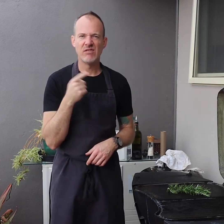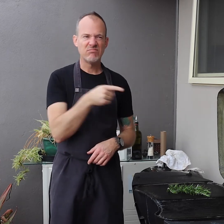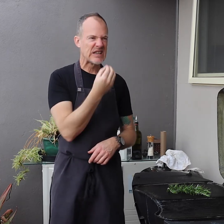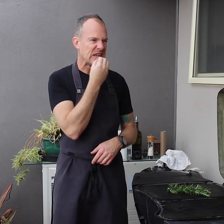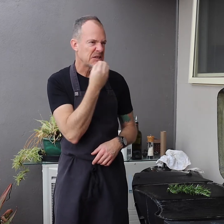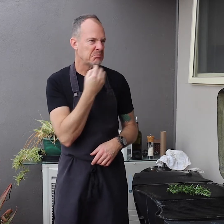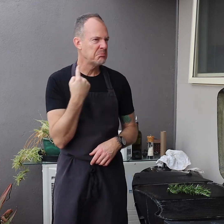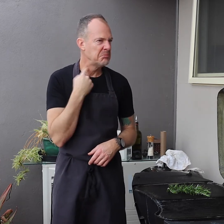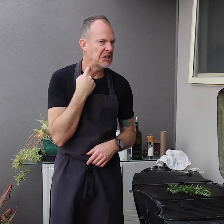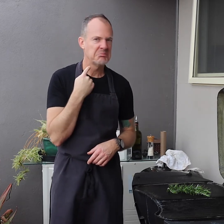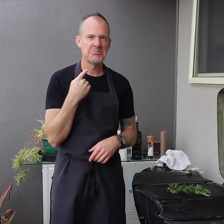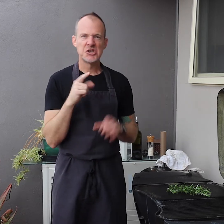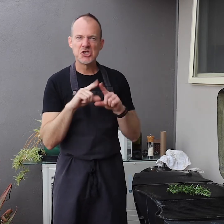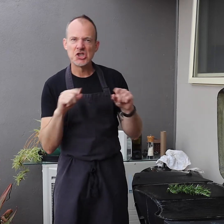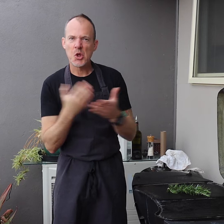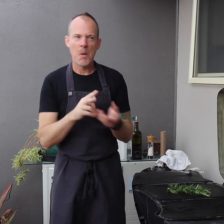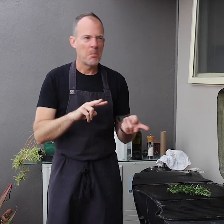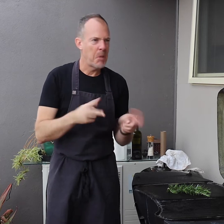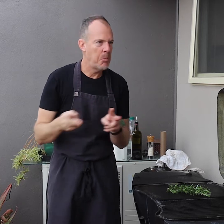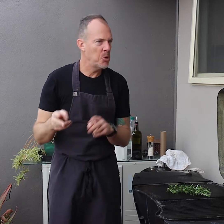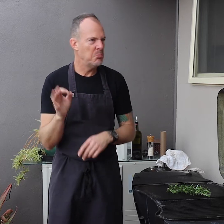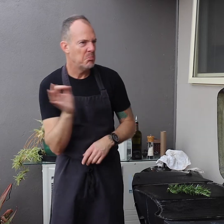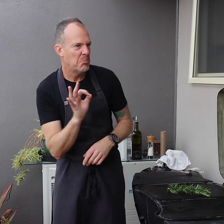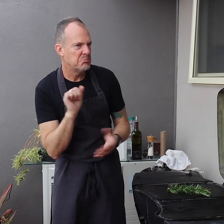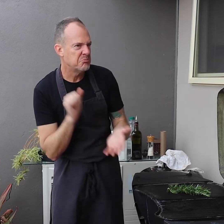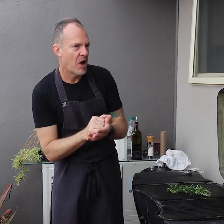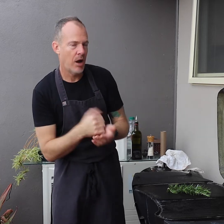or think you only cook meat or sausages on a BBQ.